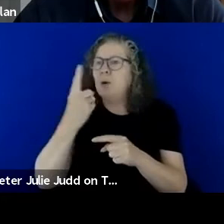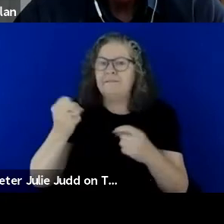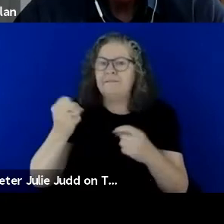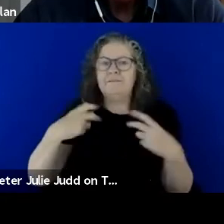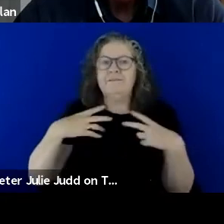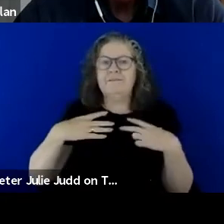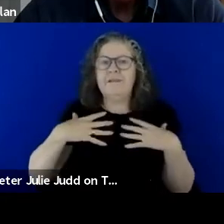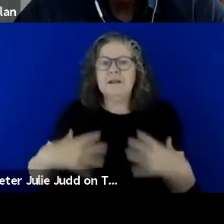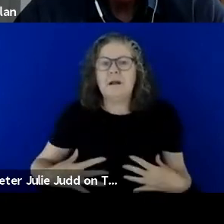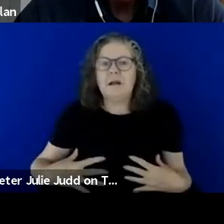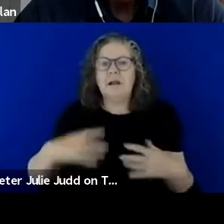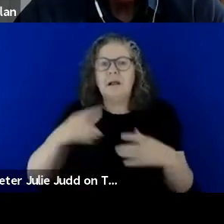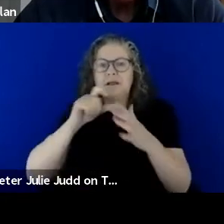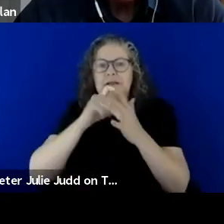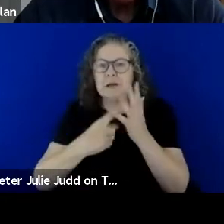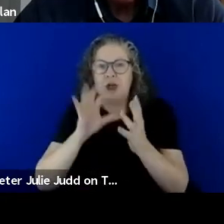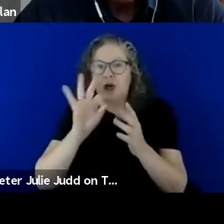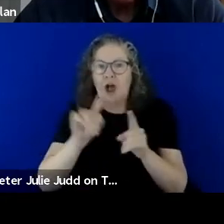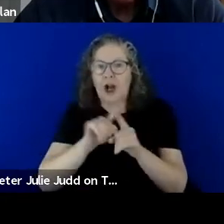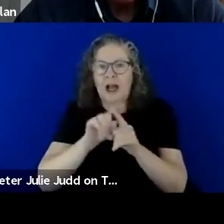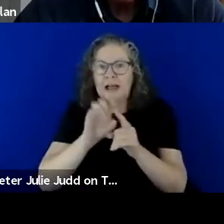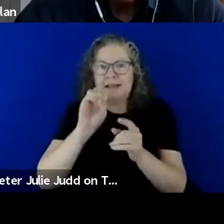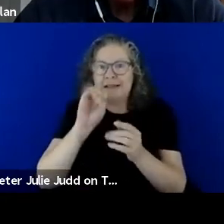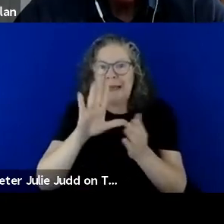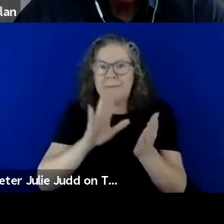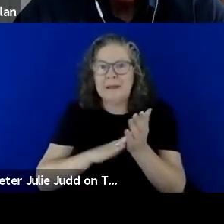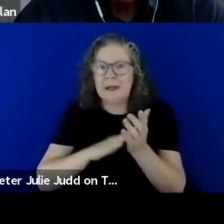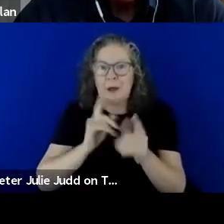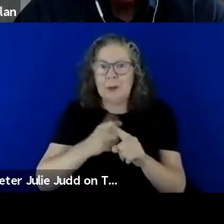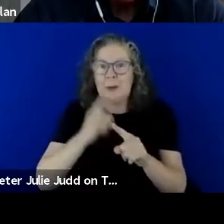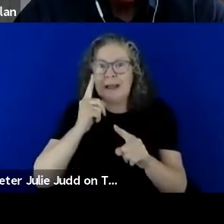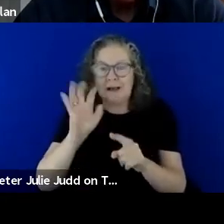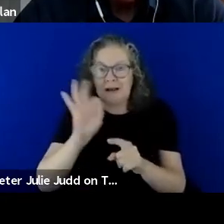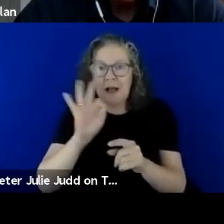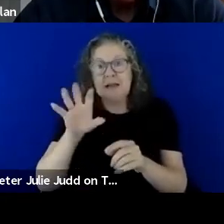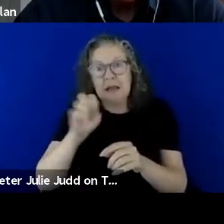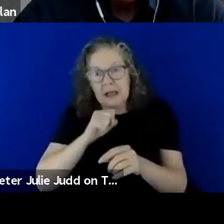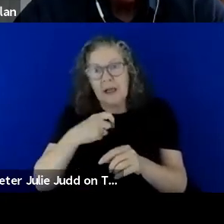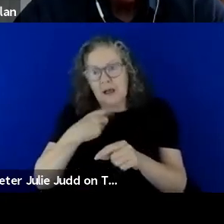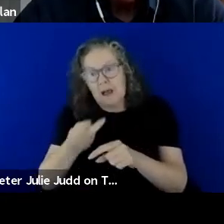it's like a 10 minute process, you know, it takes like a minute or two to jump